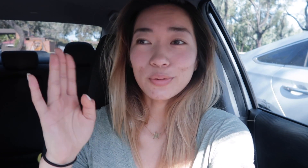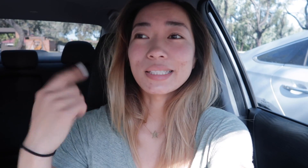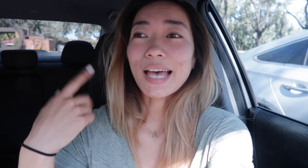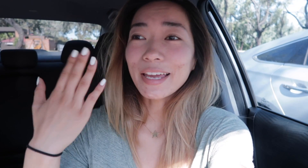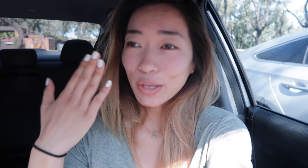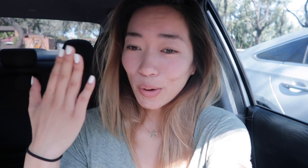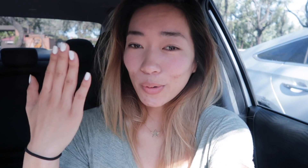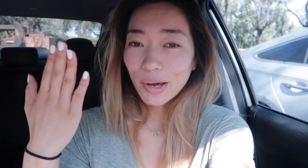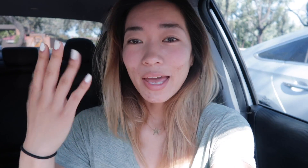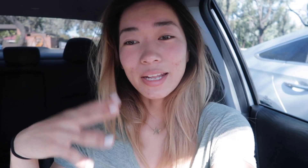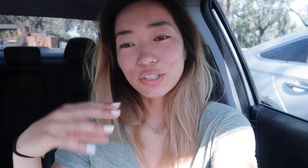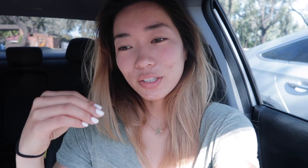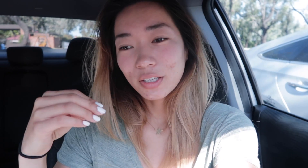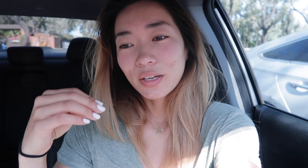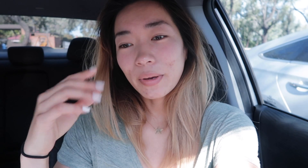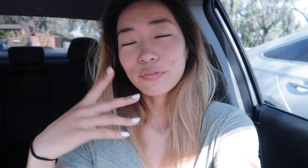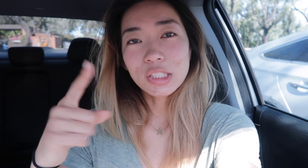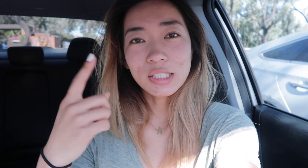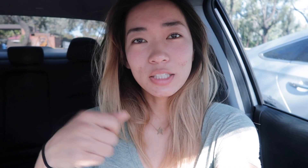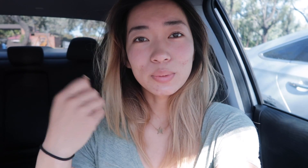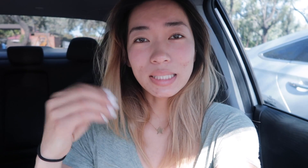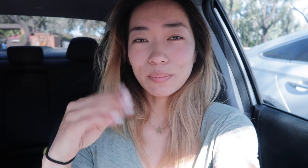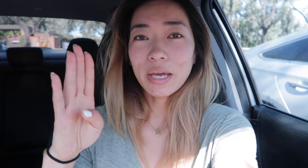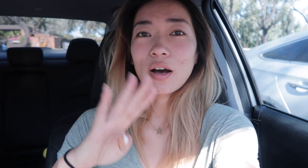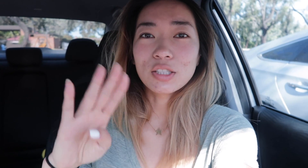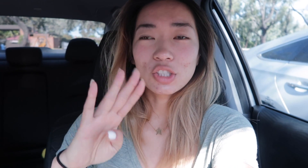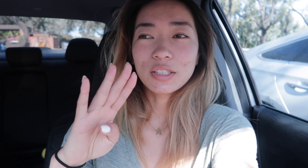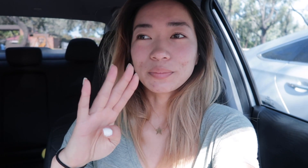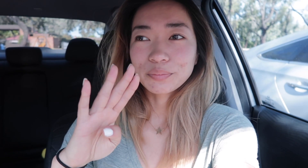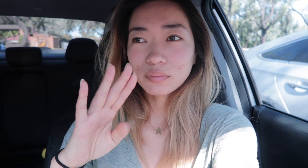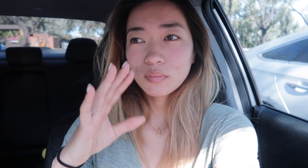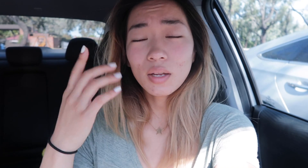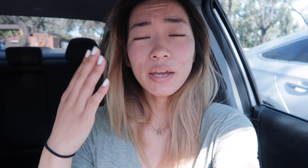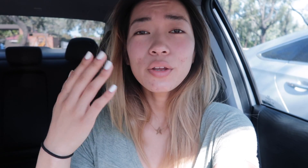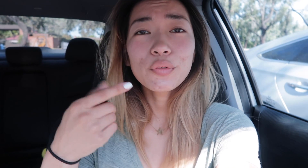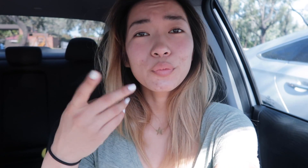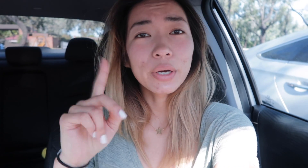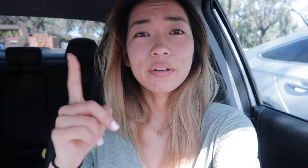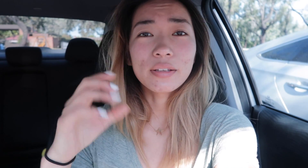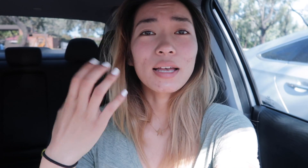since I know and I took my first year with in biology I know where the classes